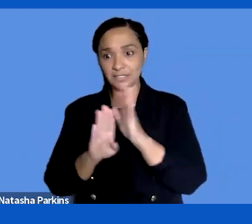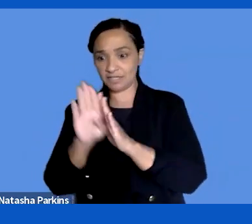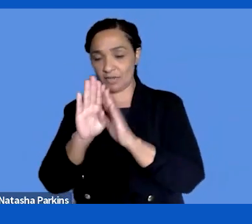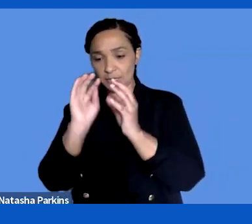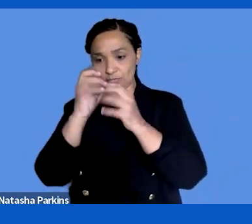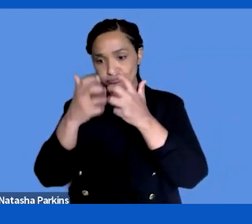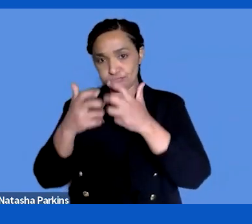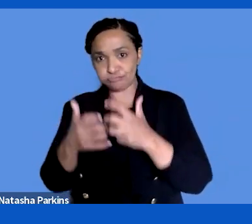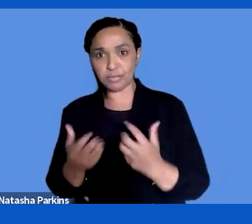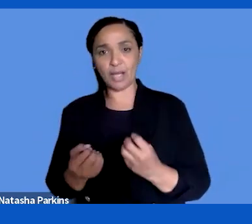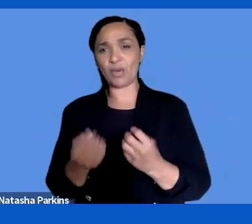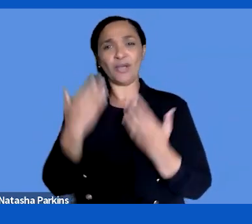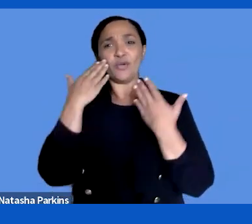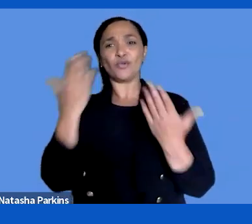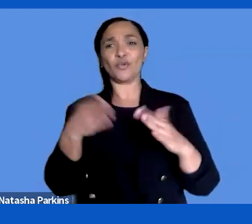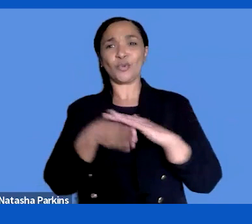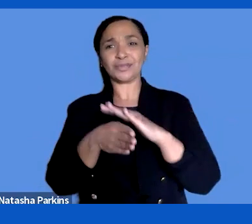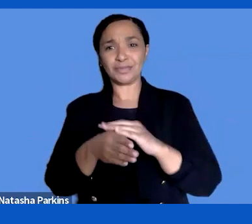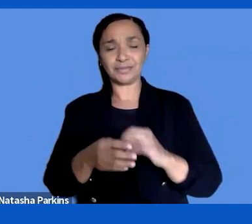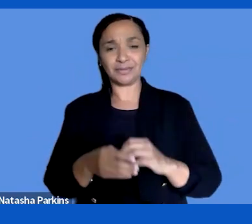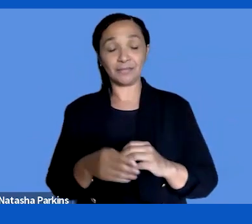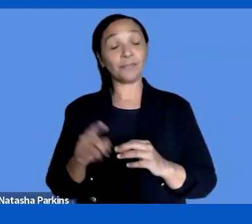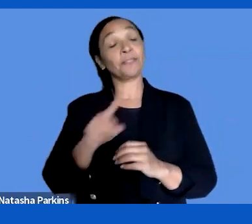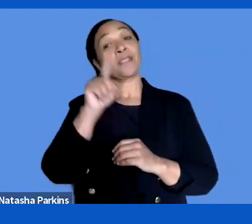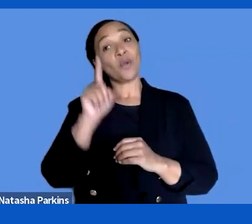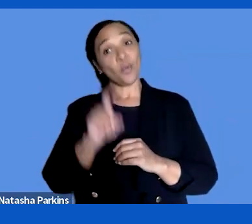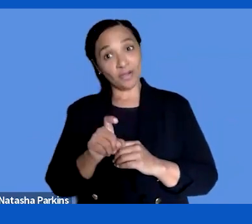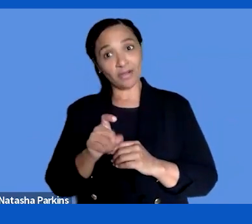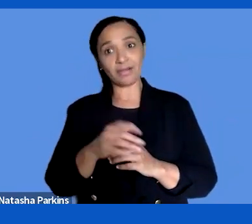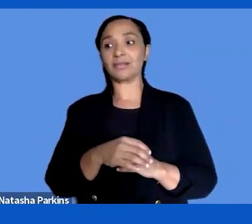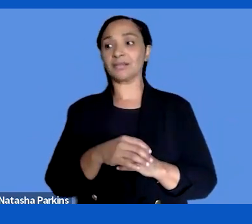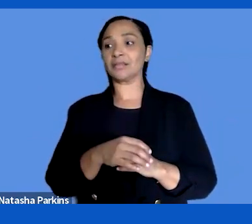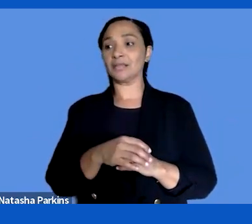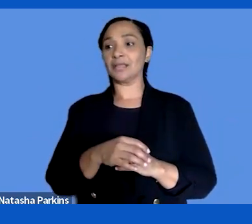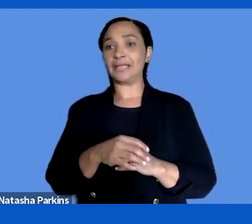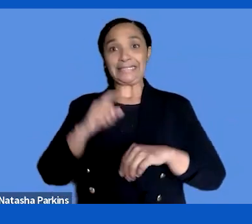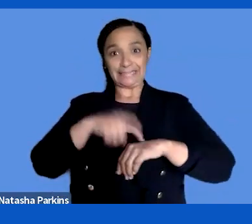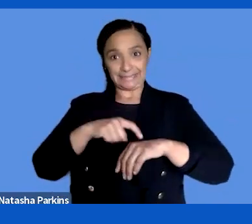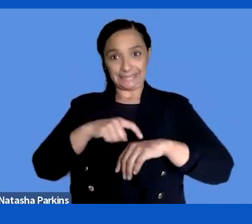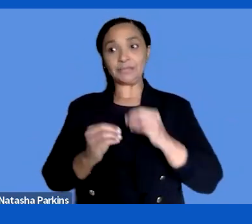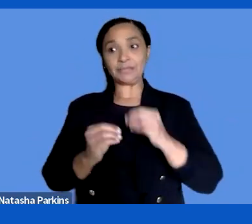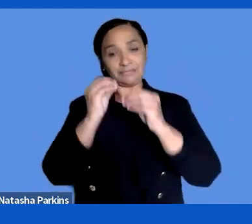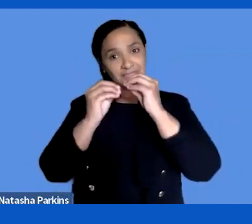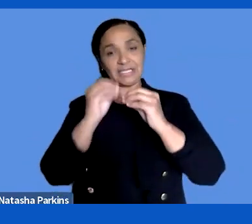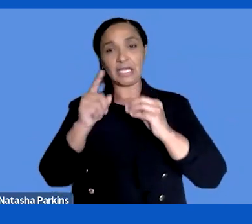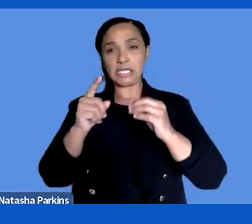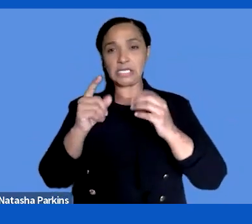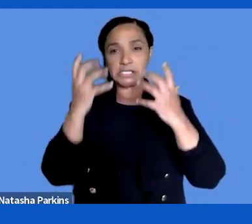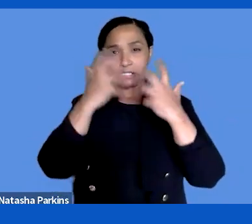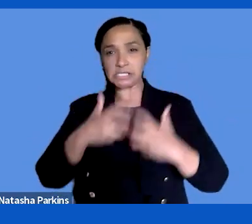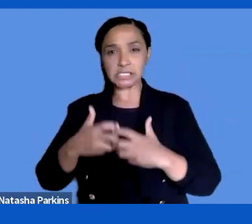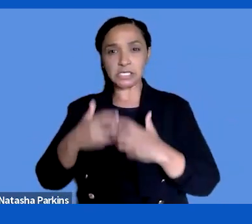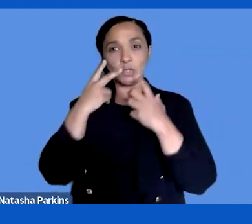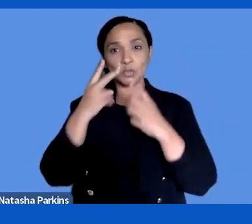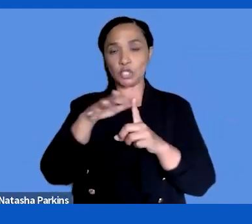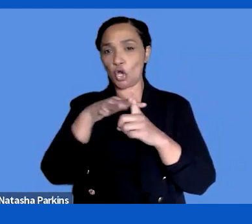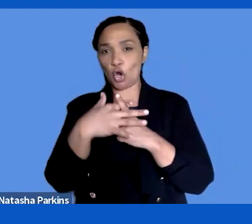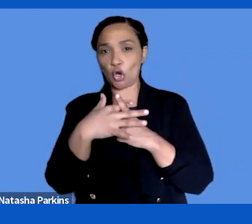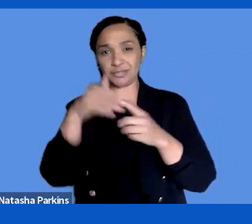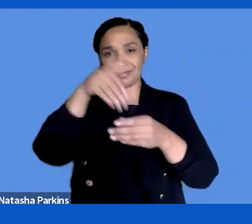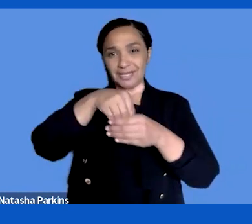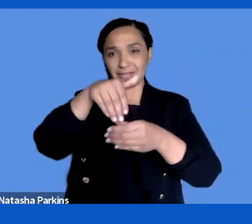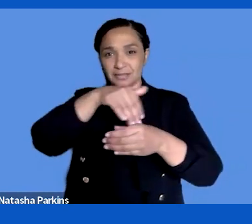issues are created when designing and creating content into the service.